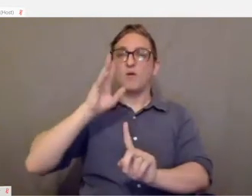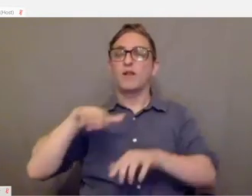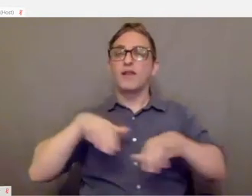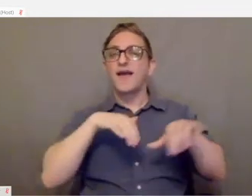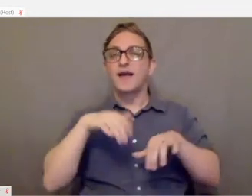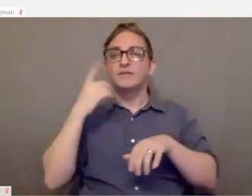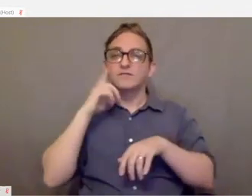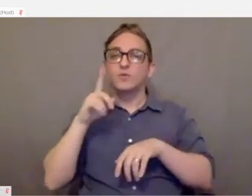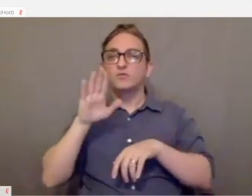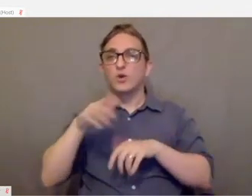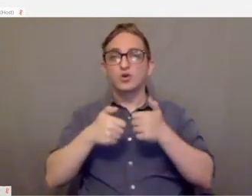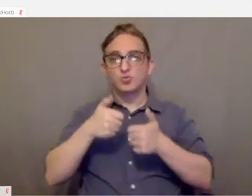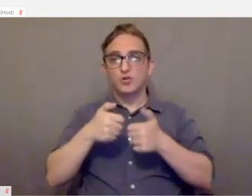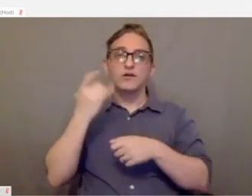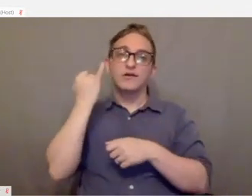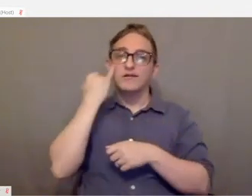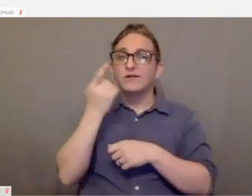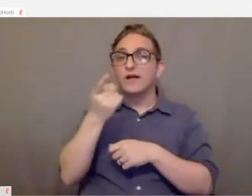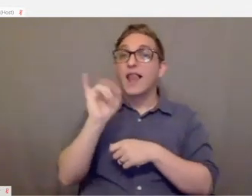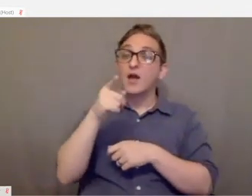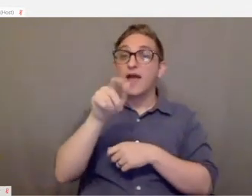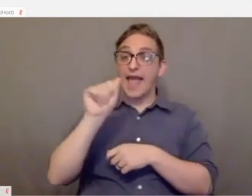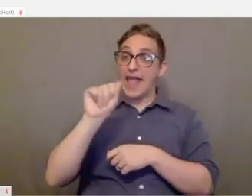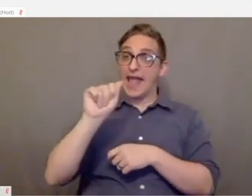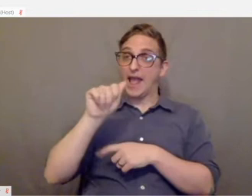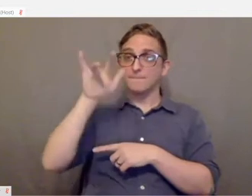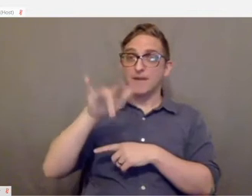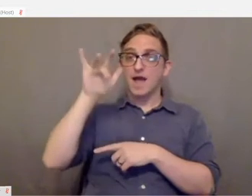Plug in for the A input, the trigger. All sorts of things.